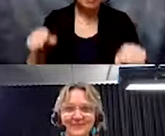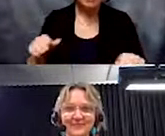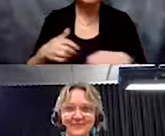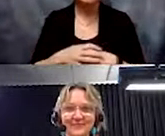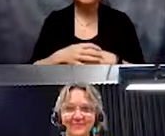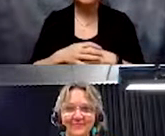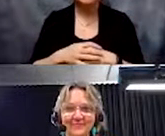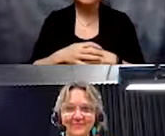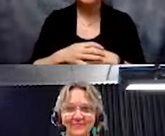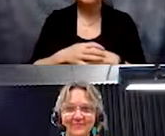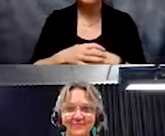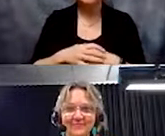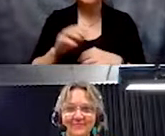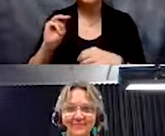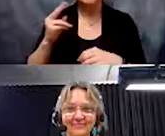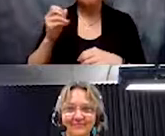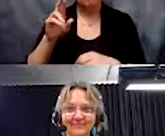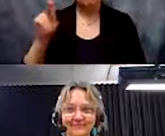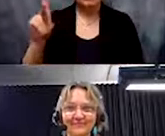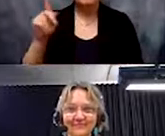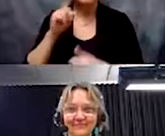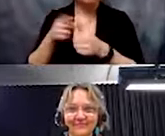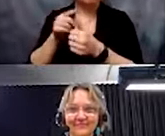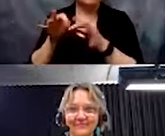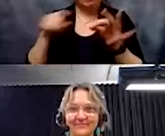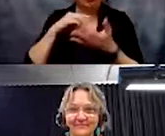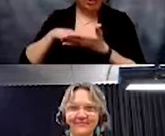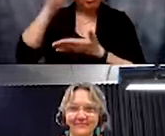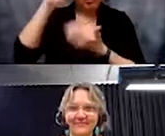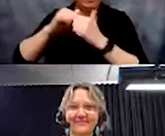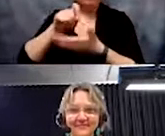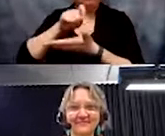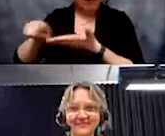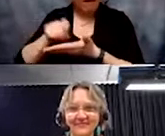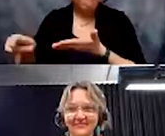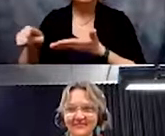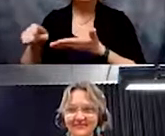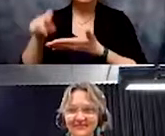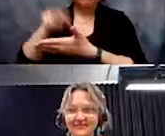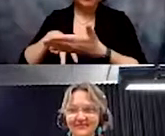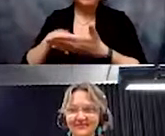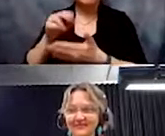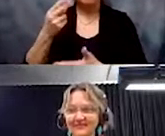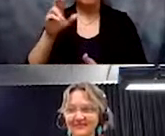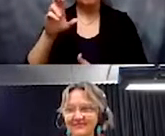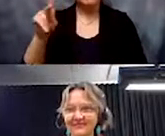the first language I went to school for and it's an Ethiopian language.